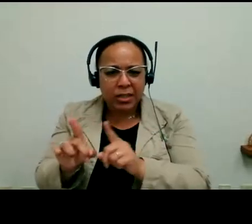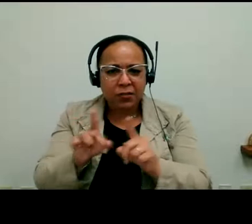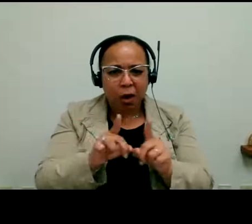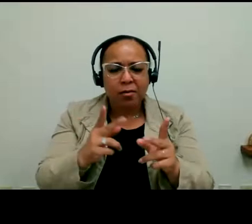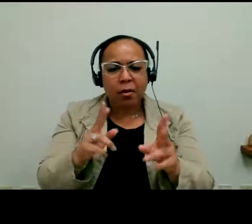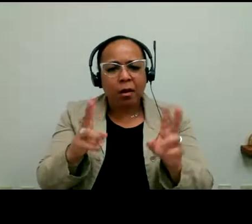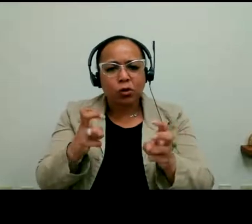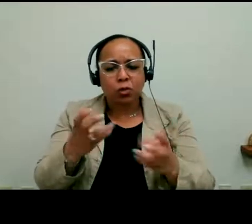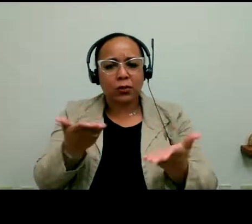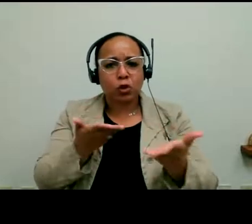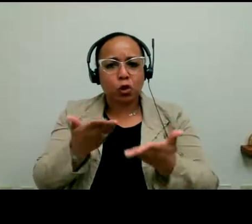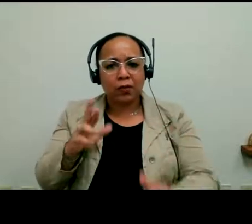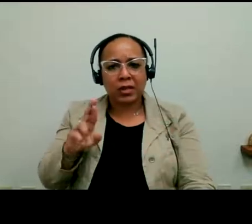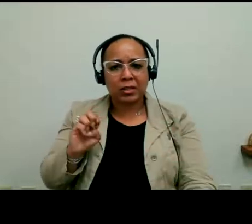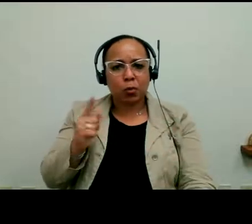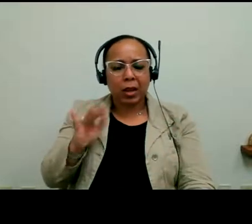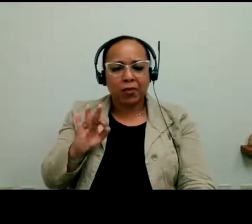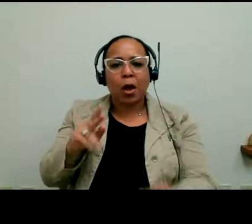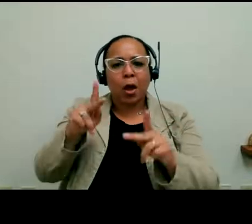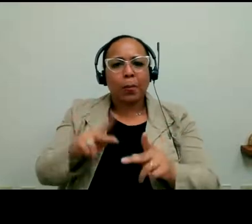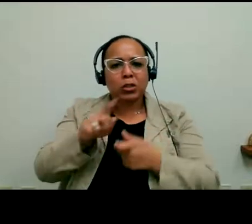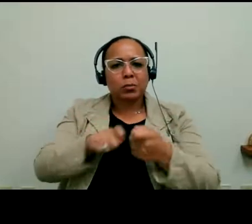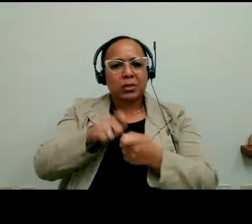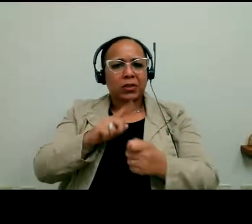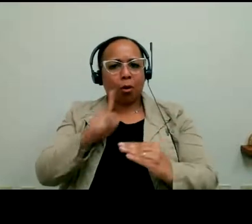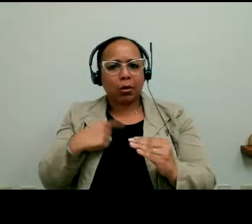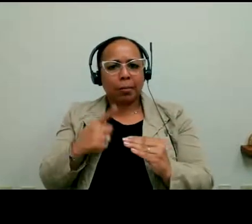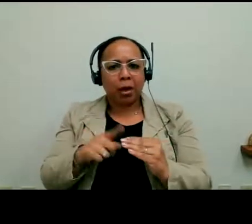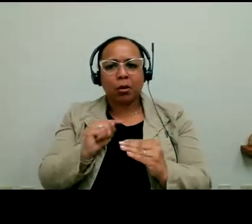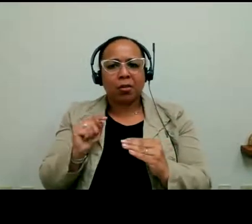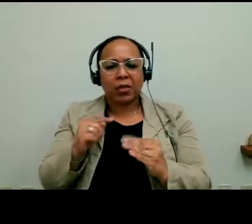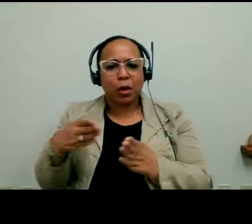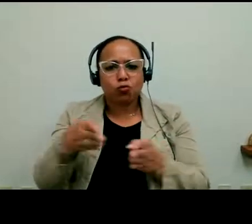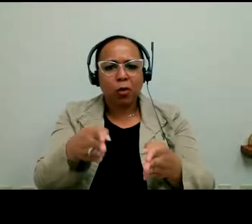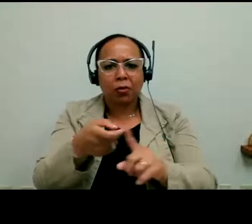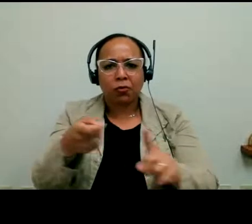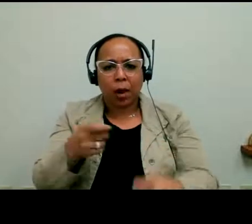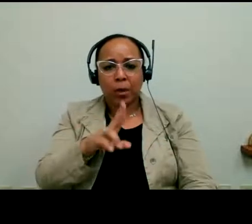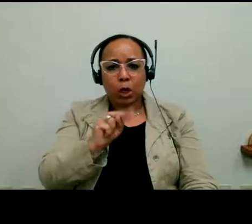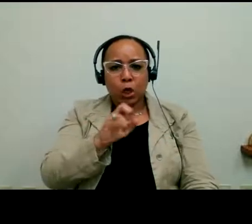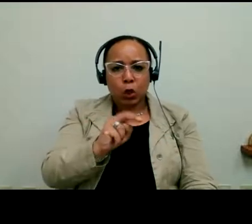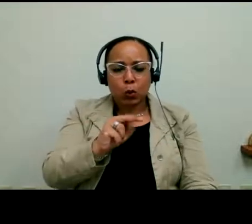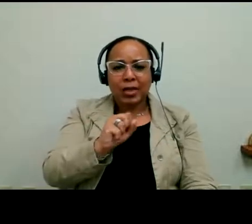specifically talked about the route from Union Station to Roosevelt. And she's having a hard time finding a place to really -- for her service